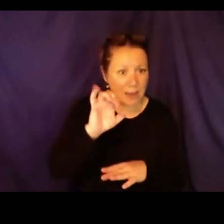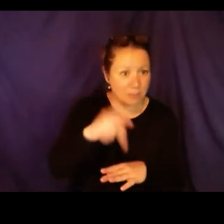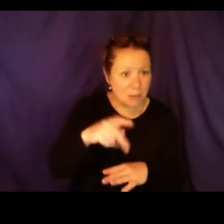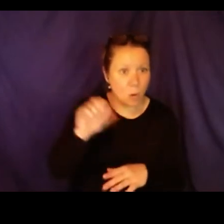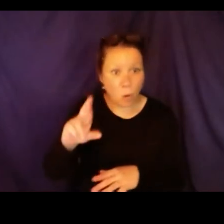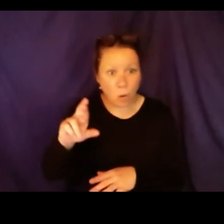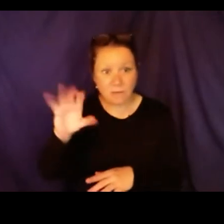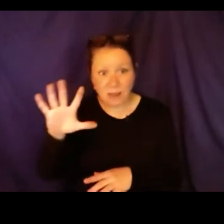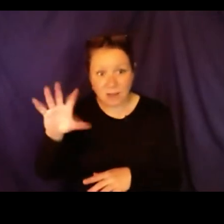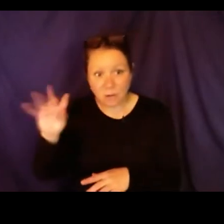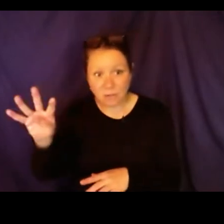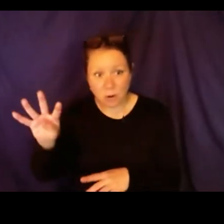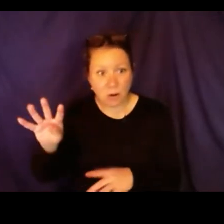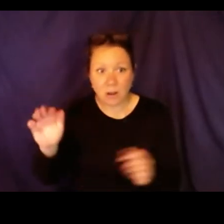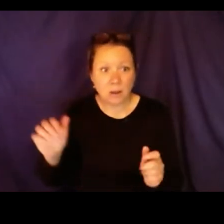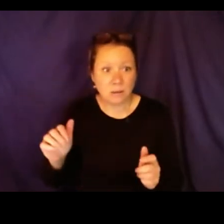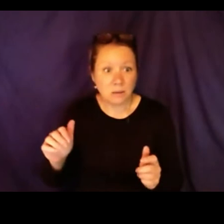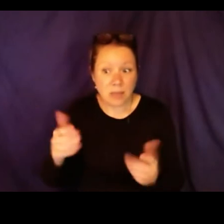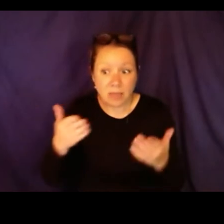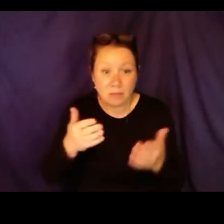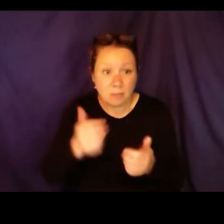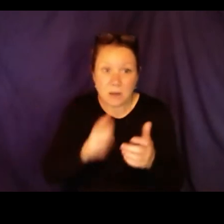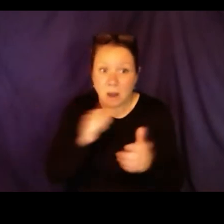out not all the students with